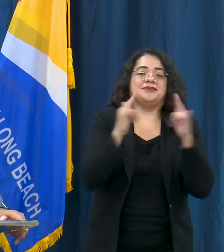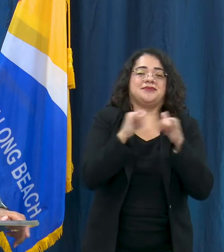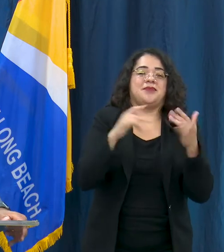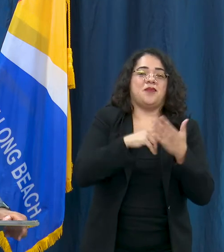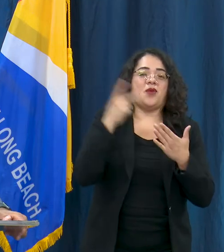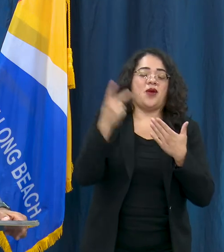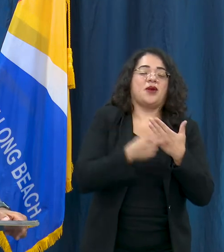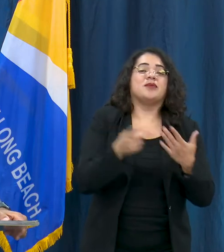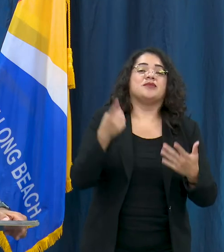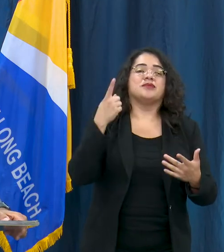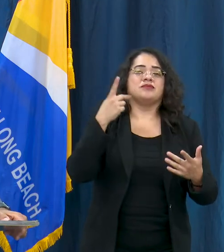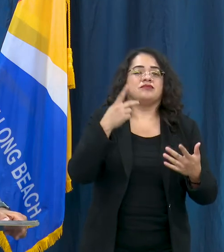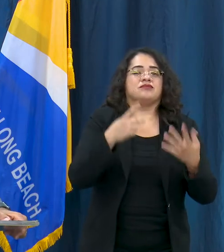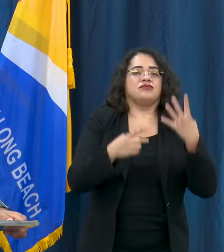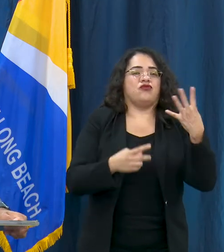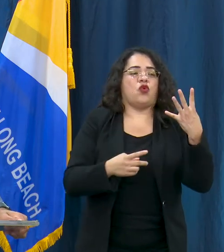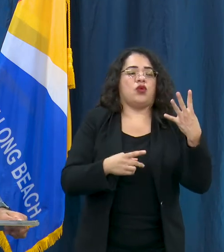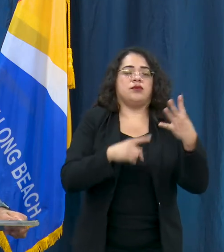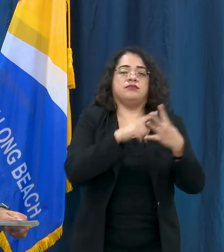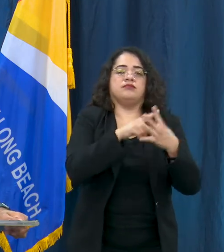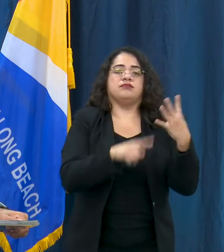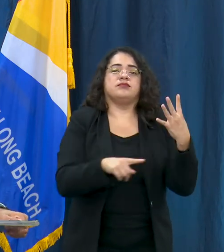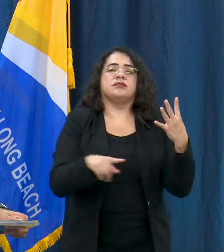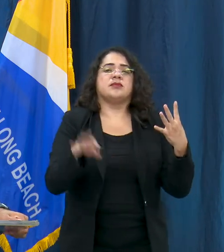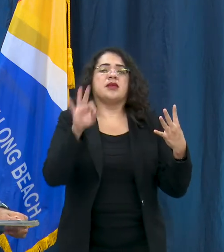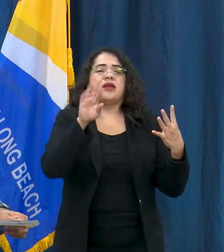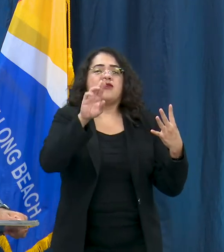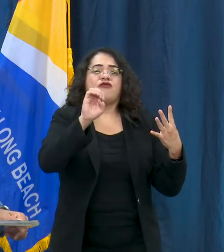at 4 park sites including the Freeman Community Center,